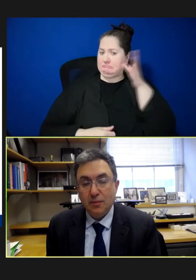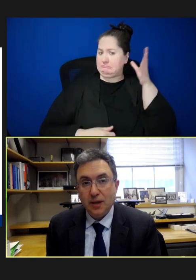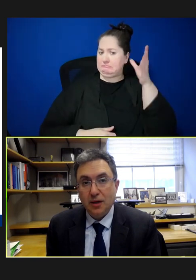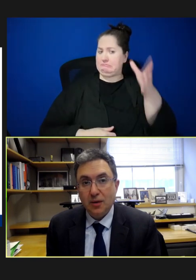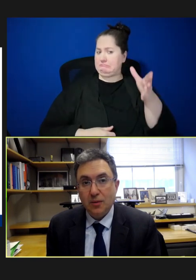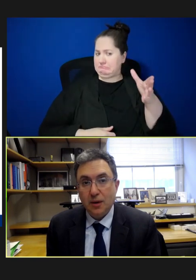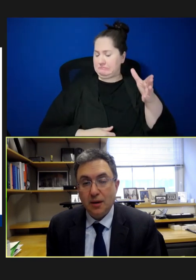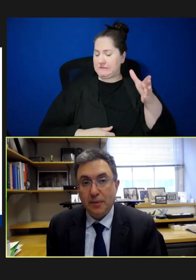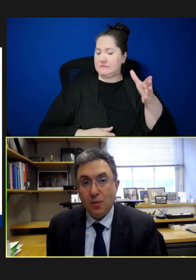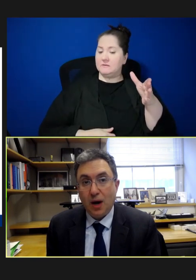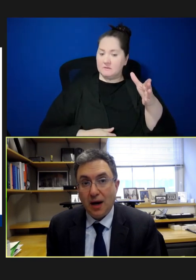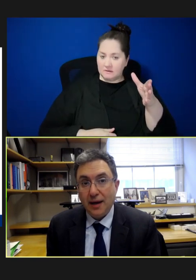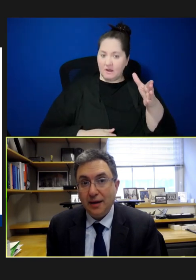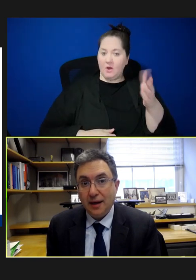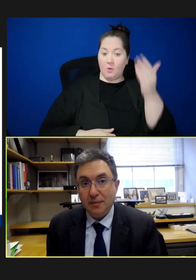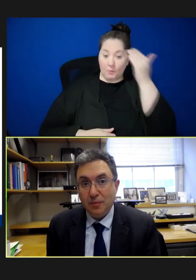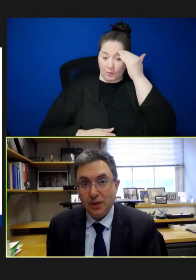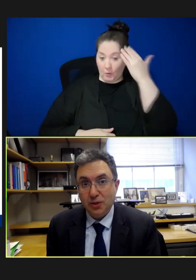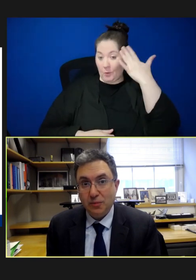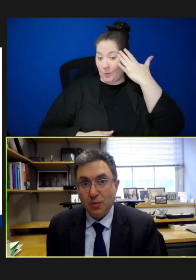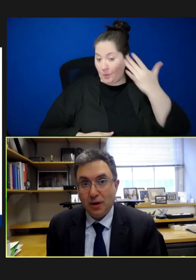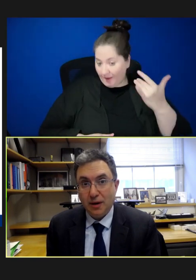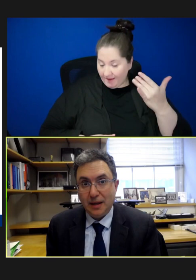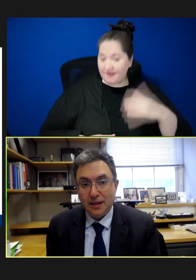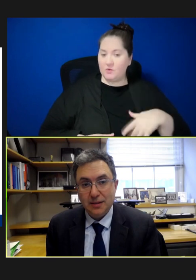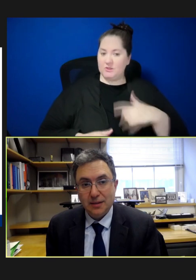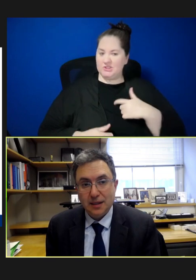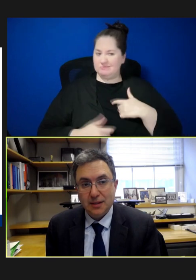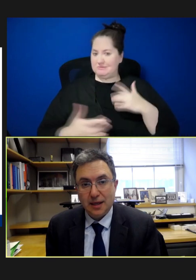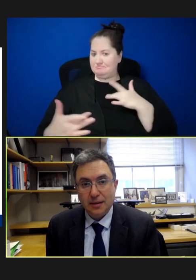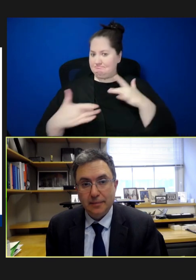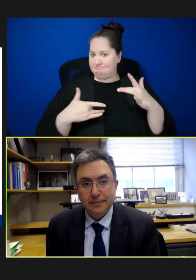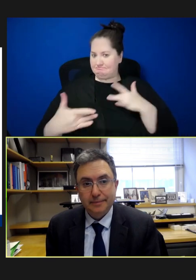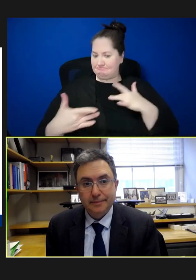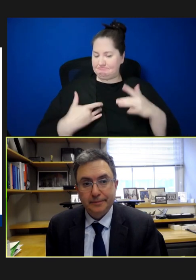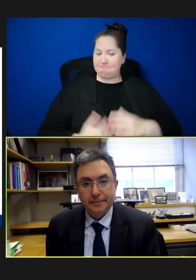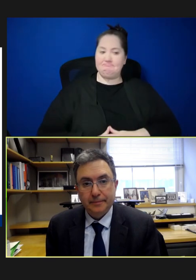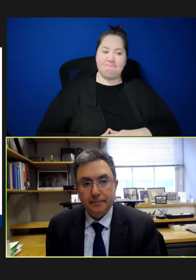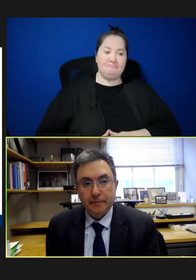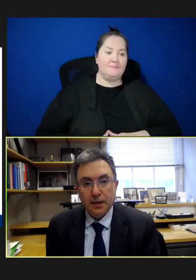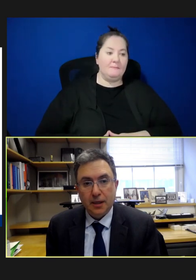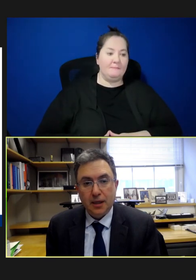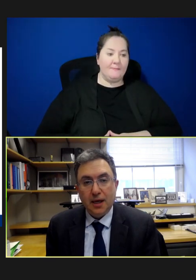we know a bit why we should be worried about this. Next slide.